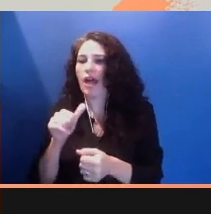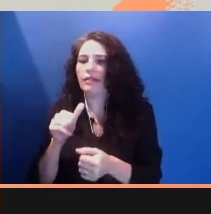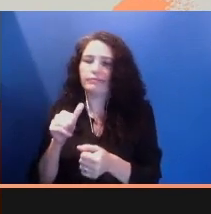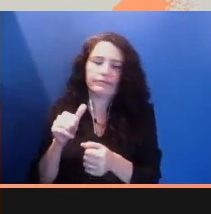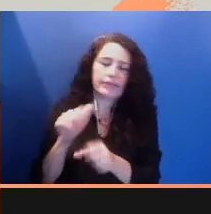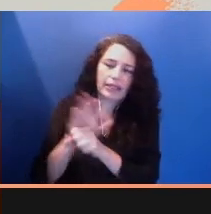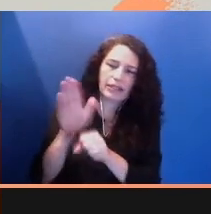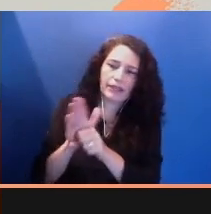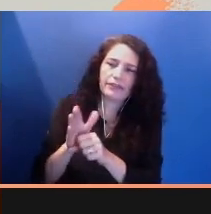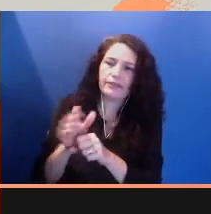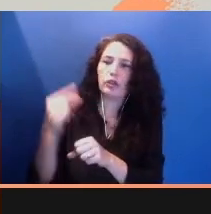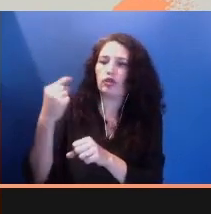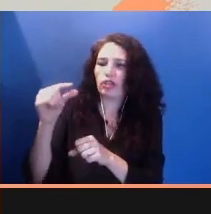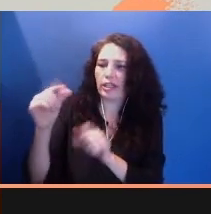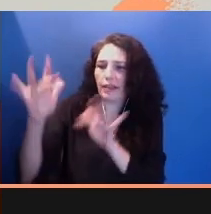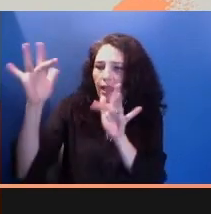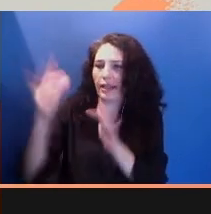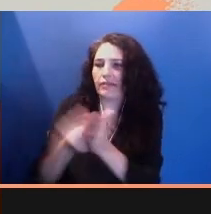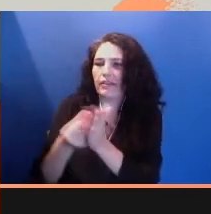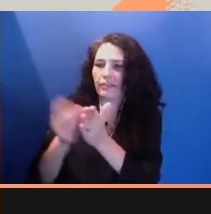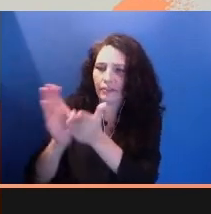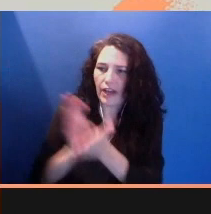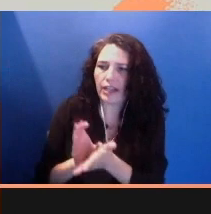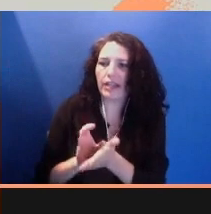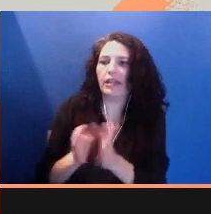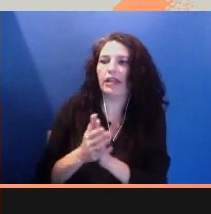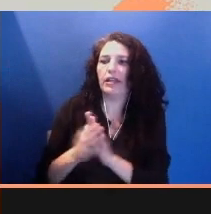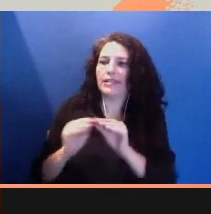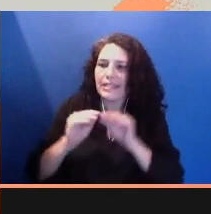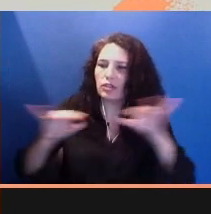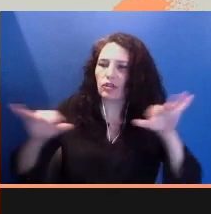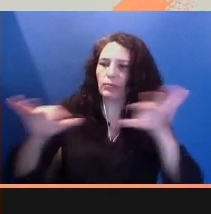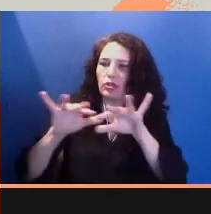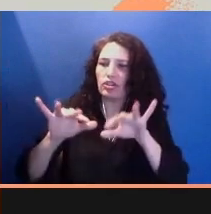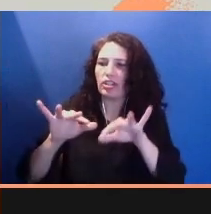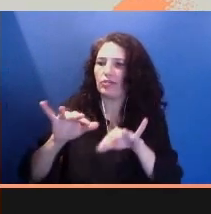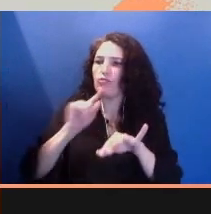critical reviewing of US Latinx media voices costs our community.